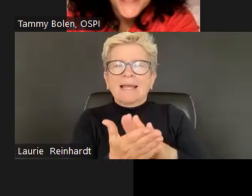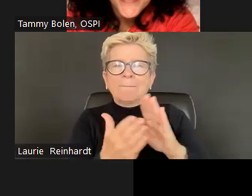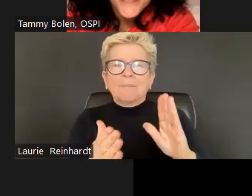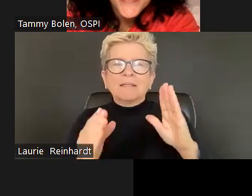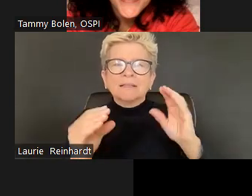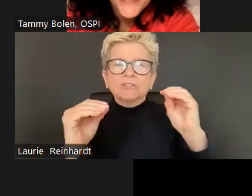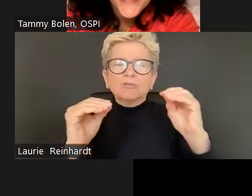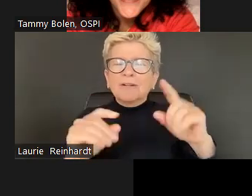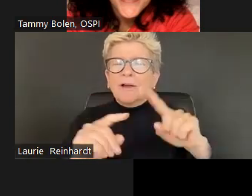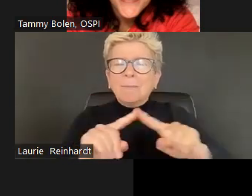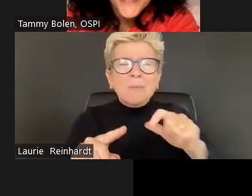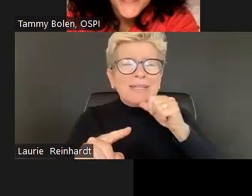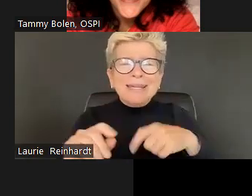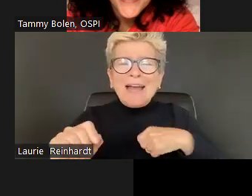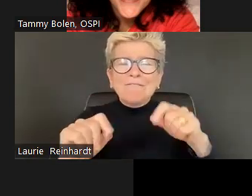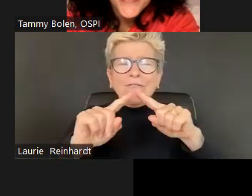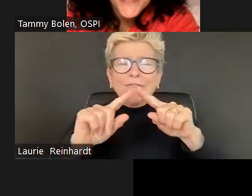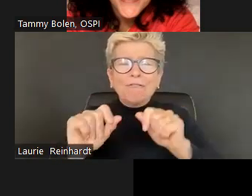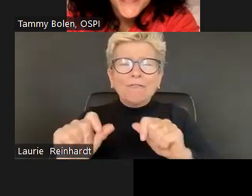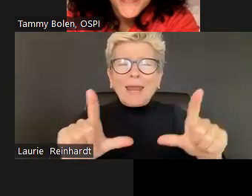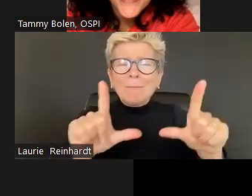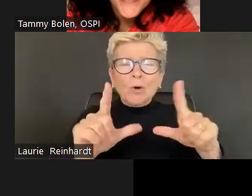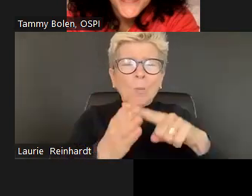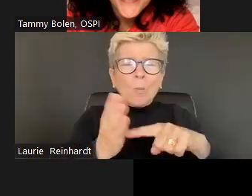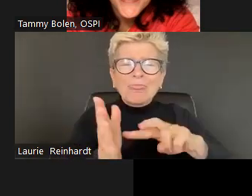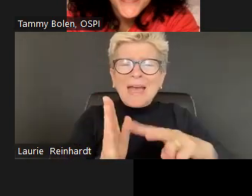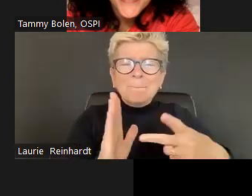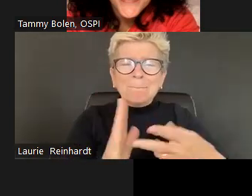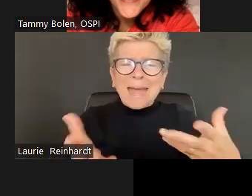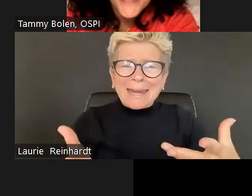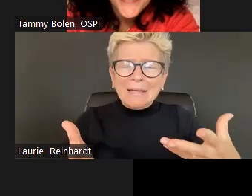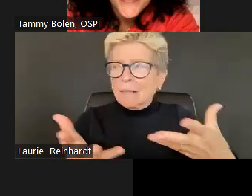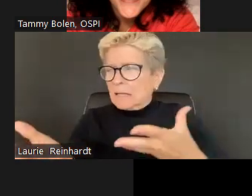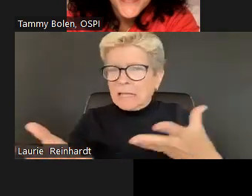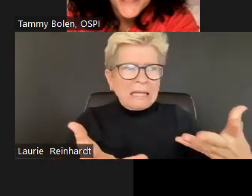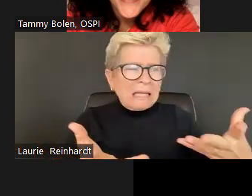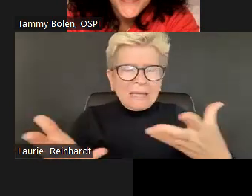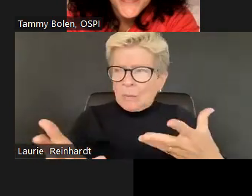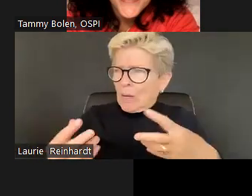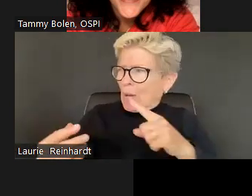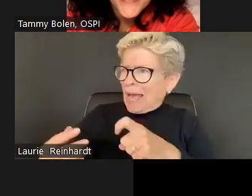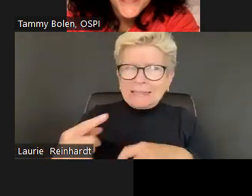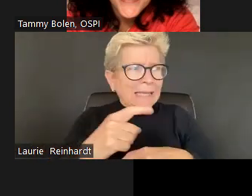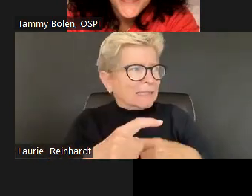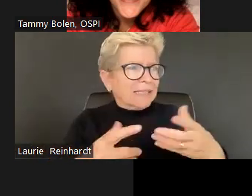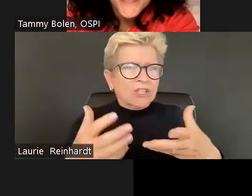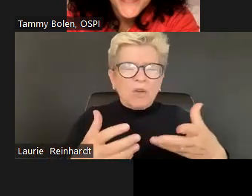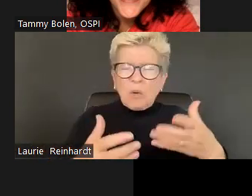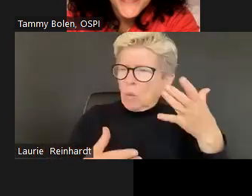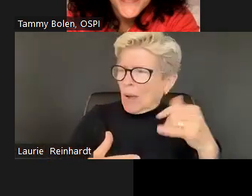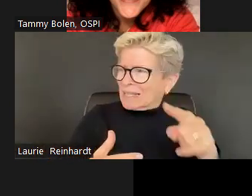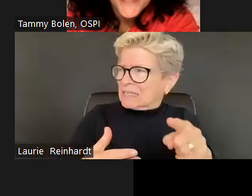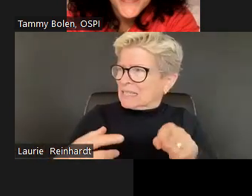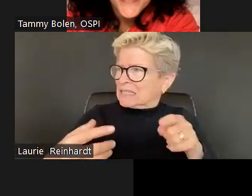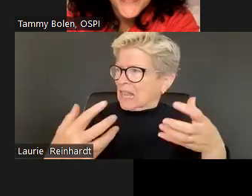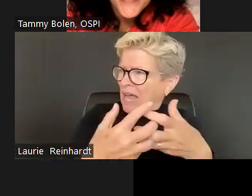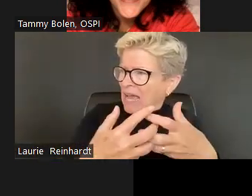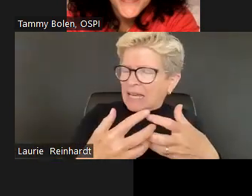People just kind of list things of how social emotional skills operate and when I was developing that last brief we were kind of writing explicit examples about social emotional competencies in academic construction.